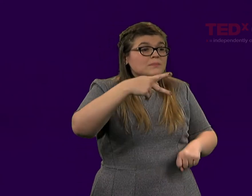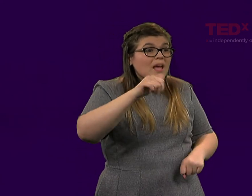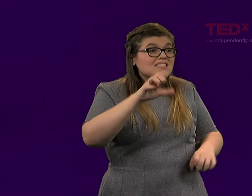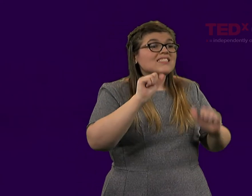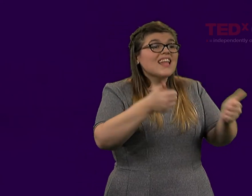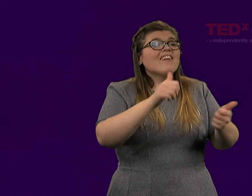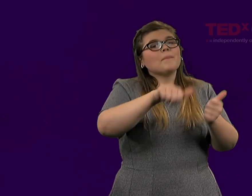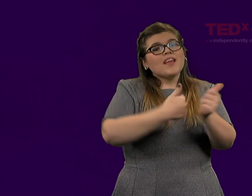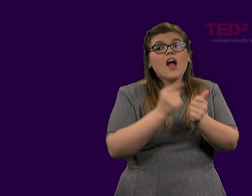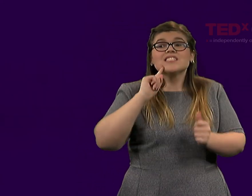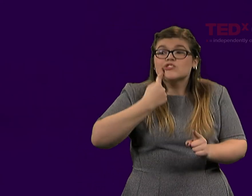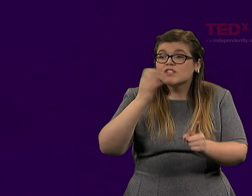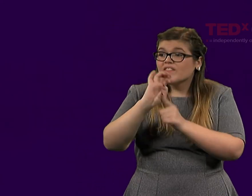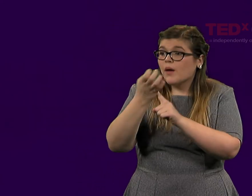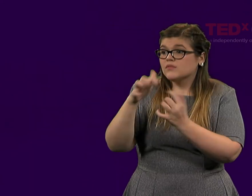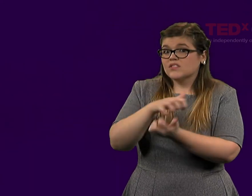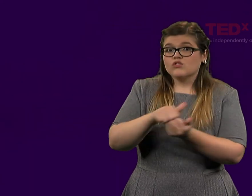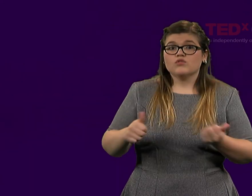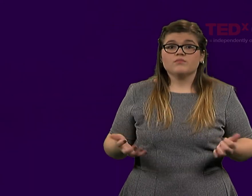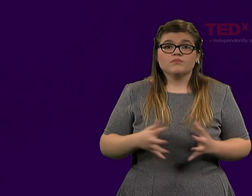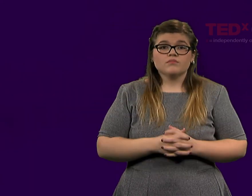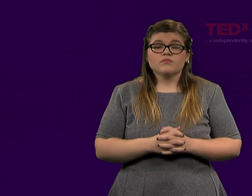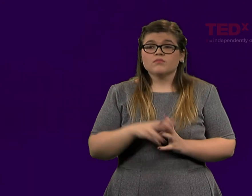War is destroying